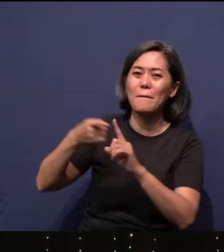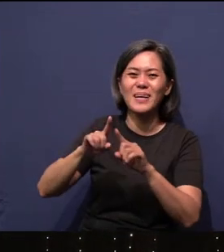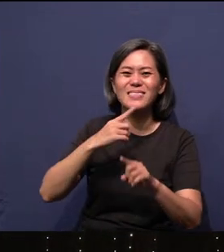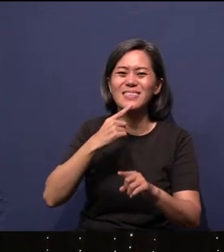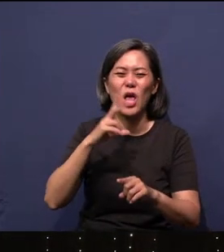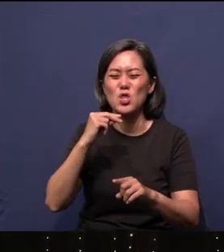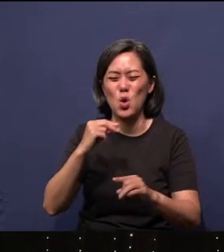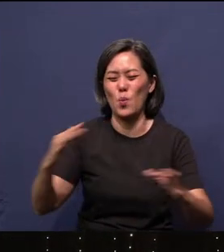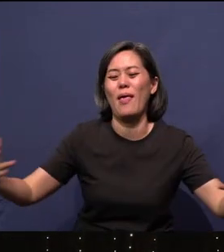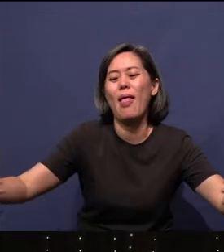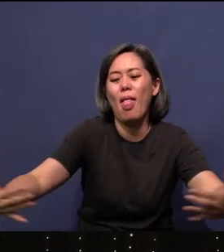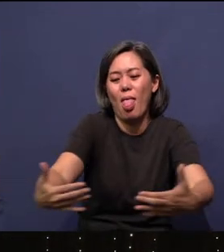city. One city enough lah, we’ll be very strong.”